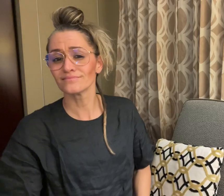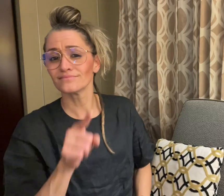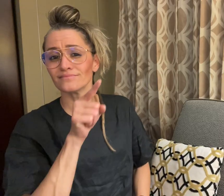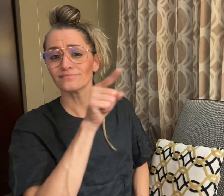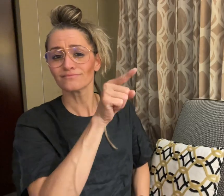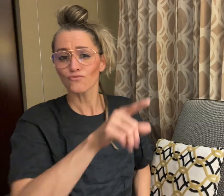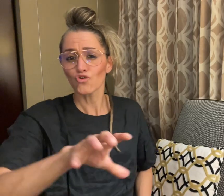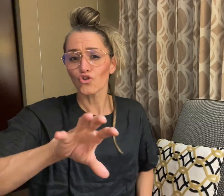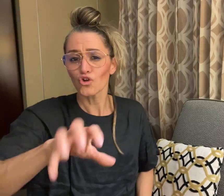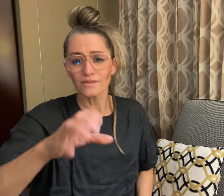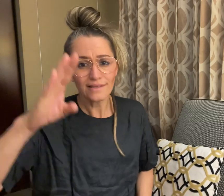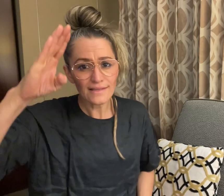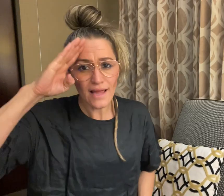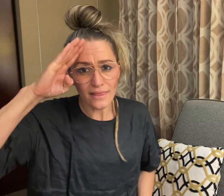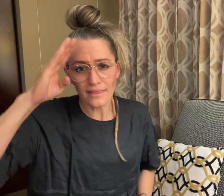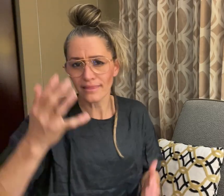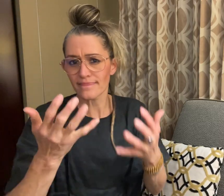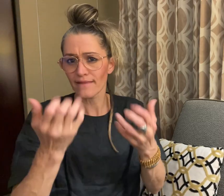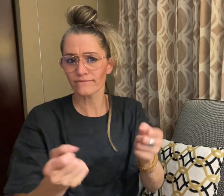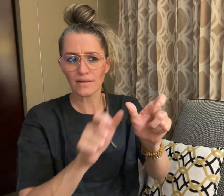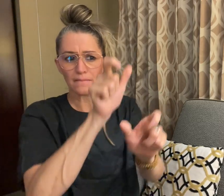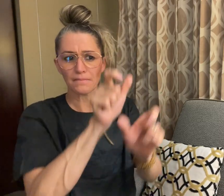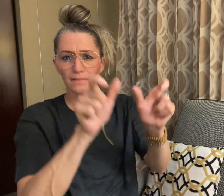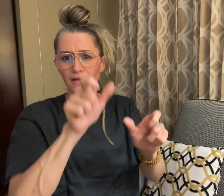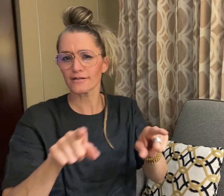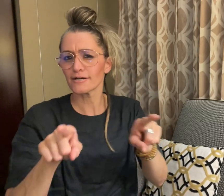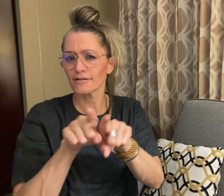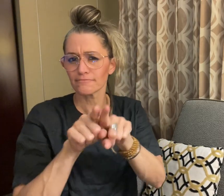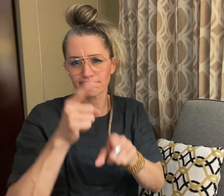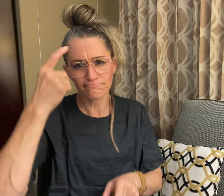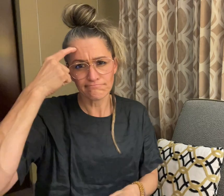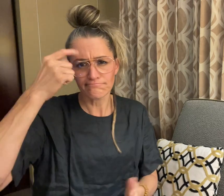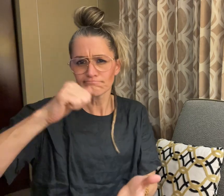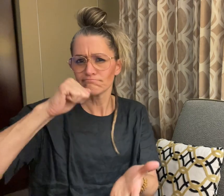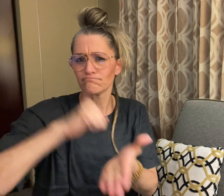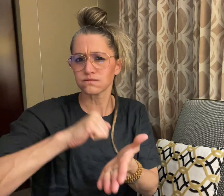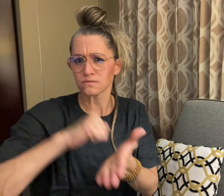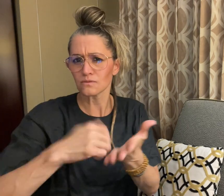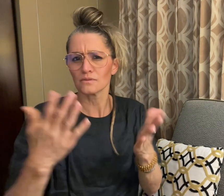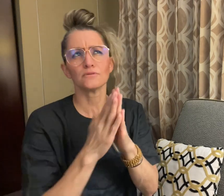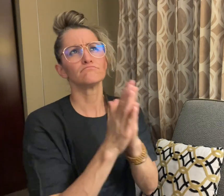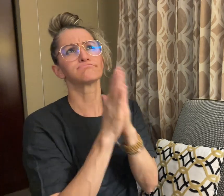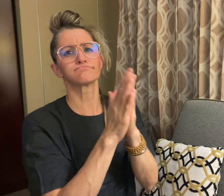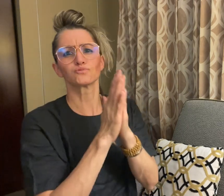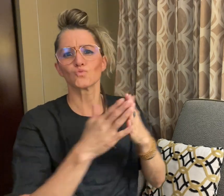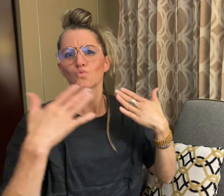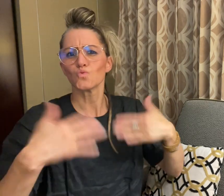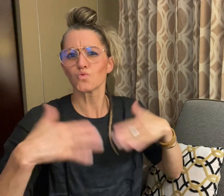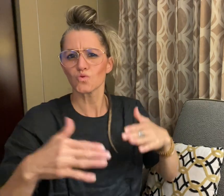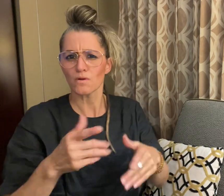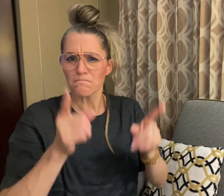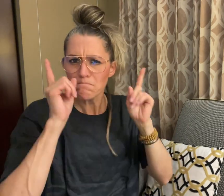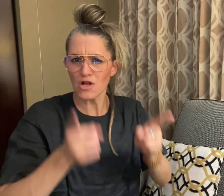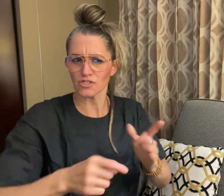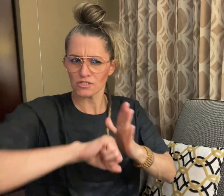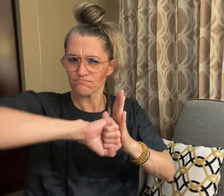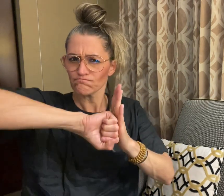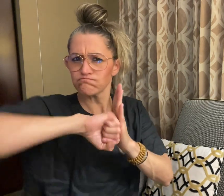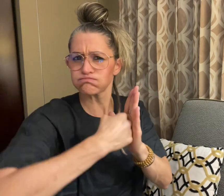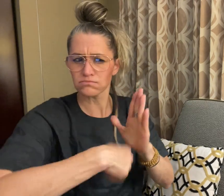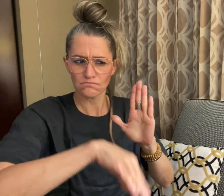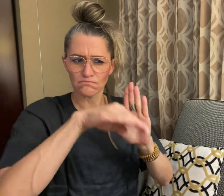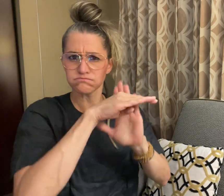Religious extremists in Iraq often threaten to kill disabled